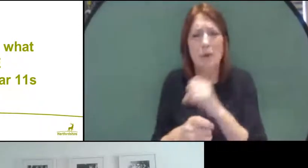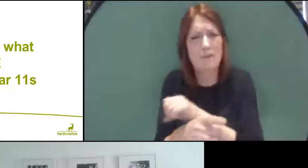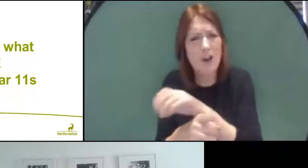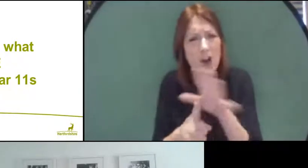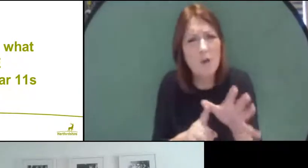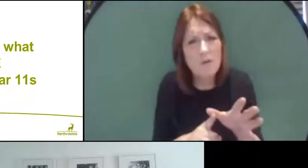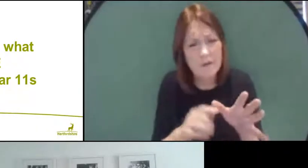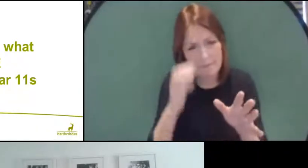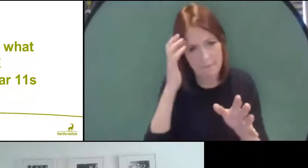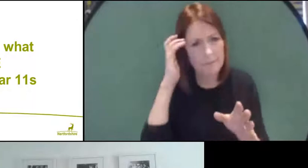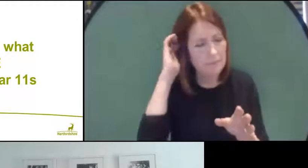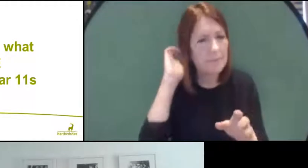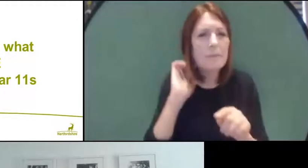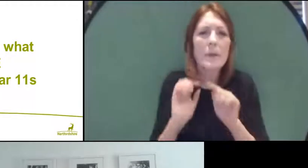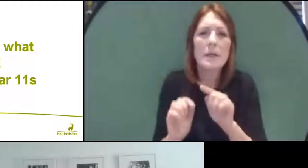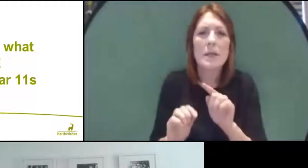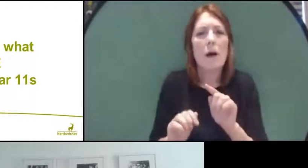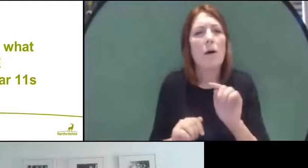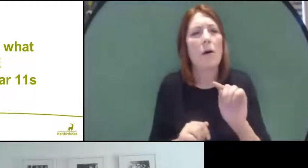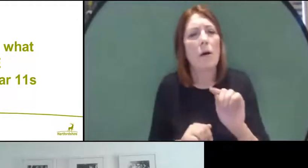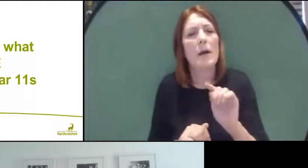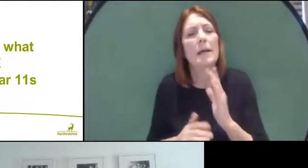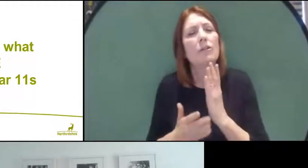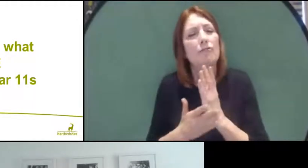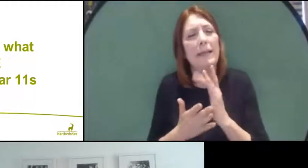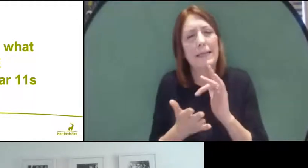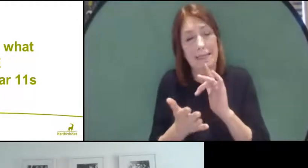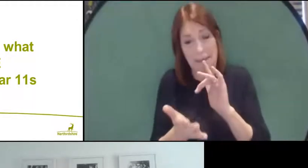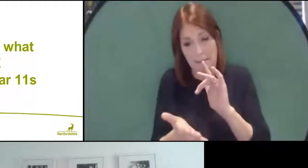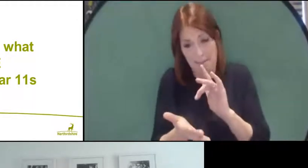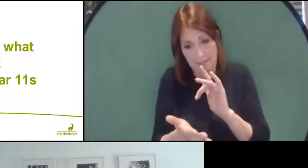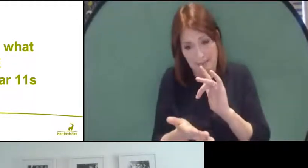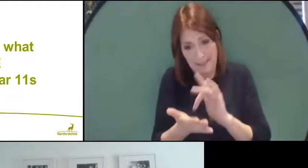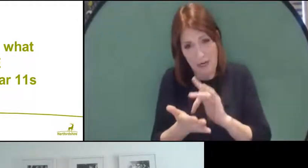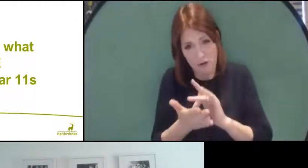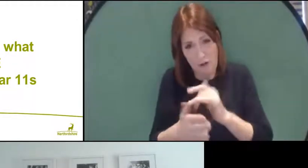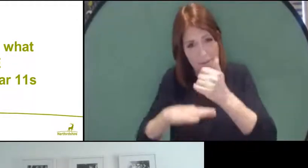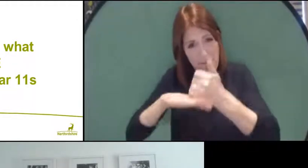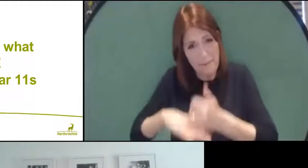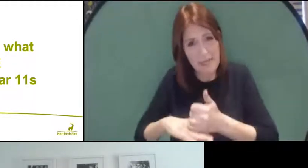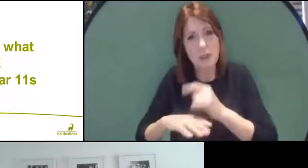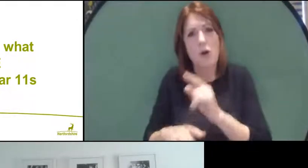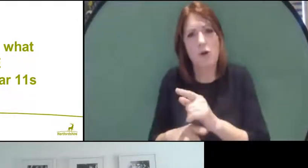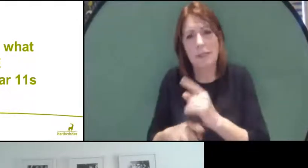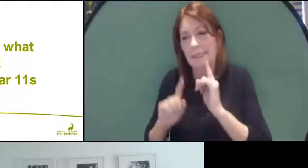it will be based, the center of it will be teacher assessment, your school assessment - there won't